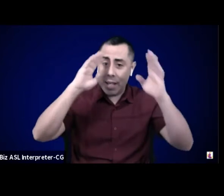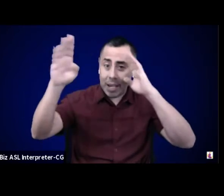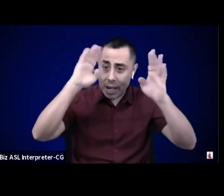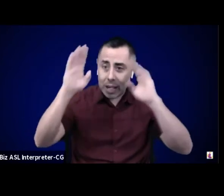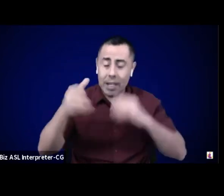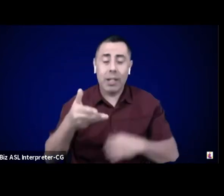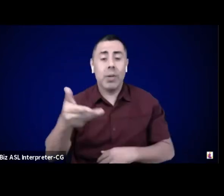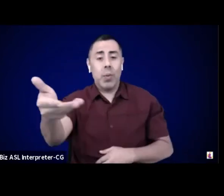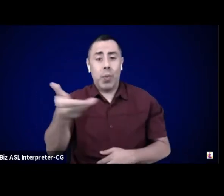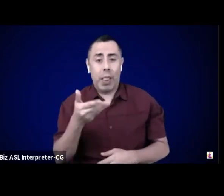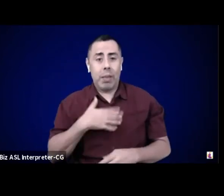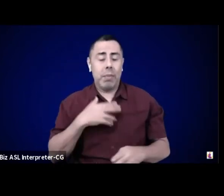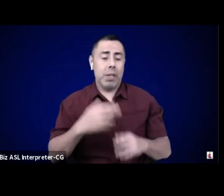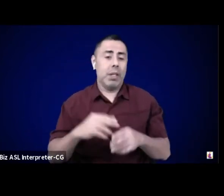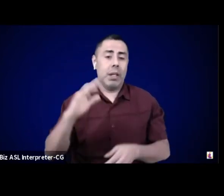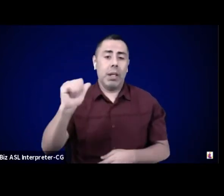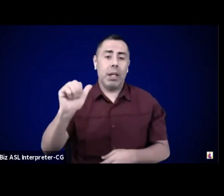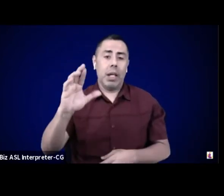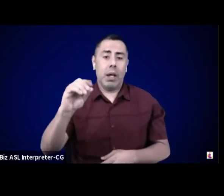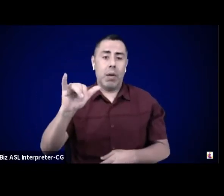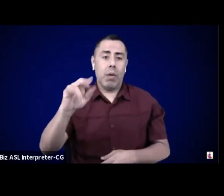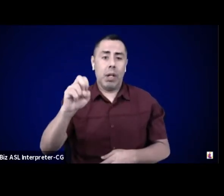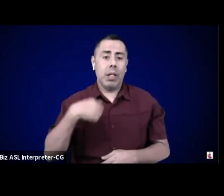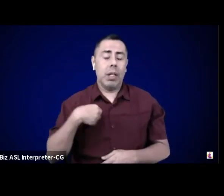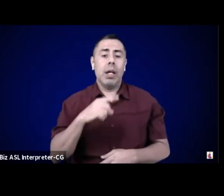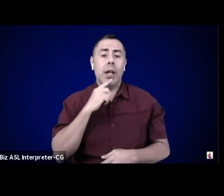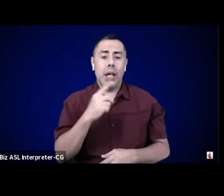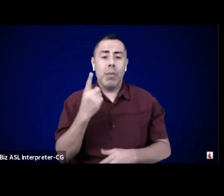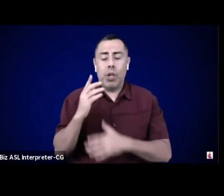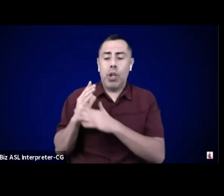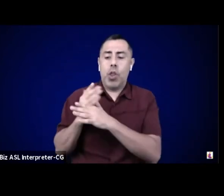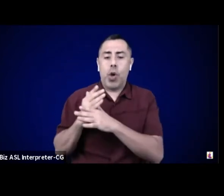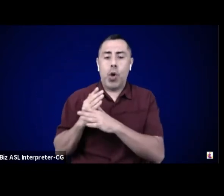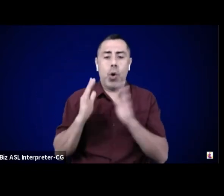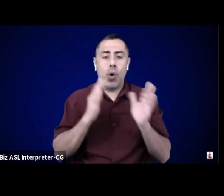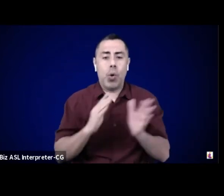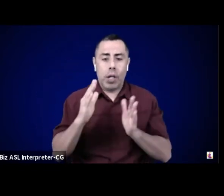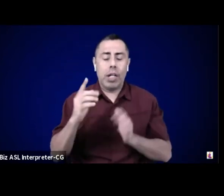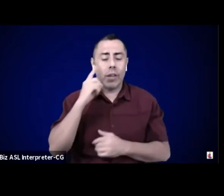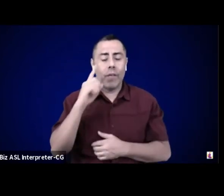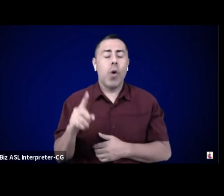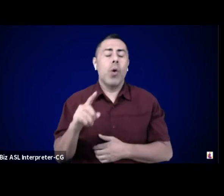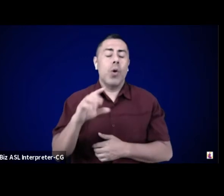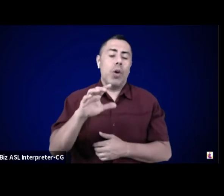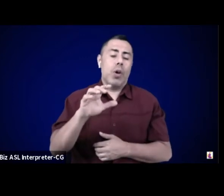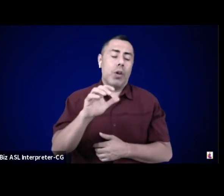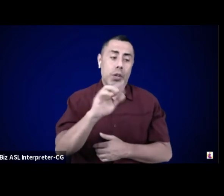I am a co-organizer of art.coop Study-into-Action with Nati and Marina.